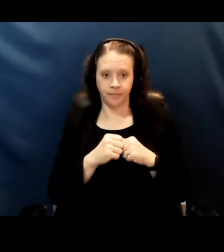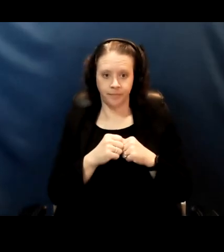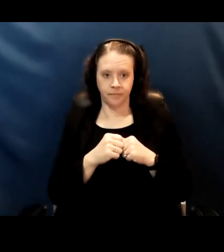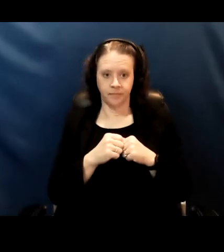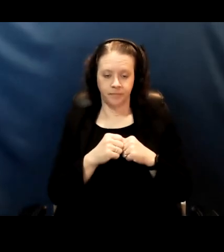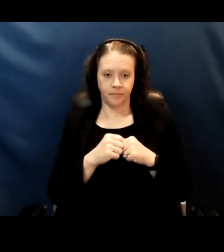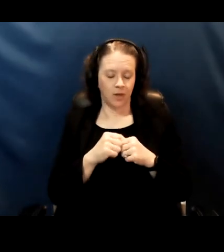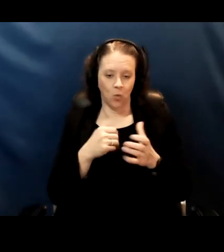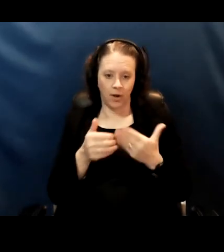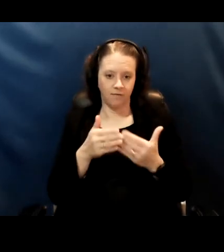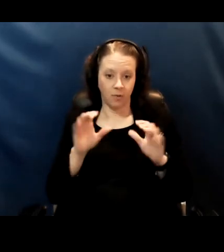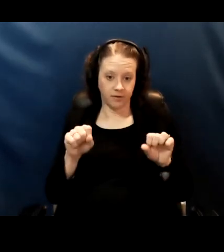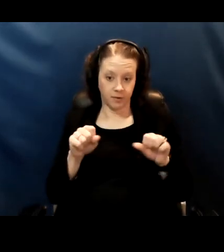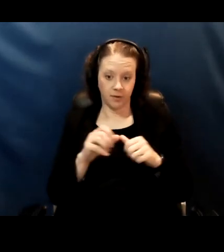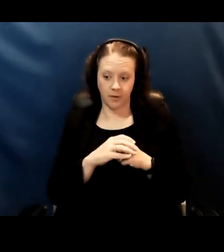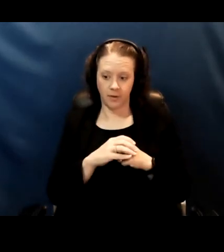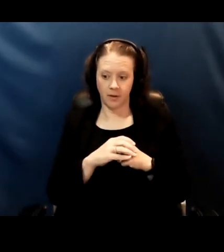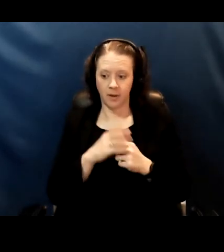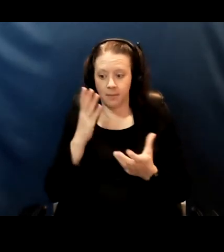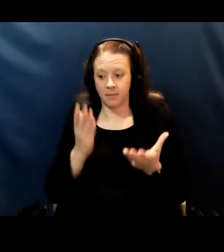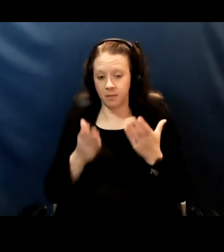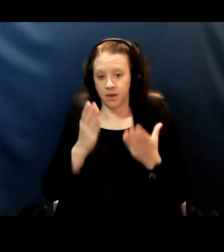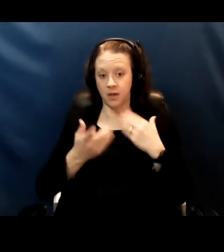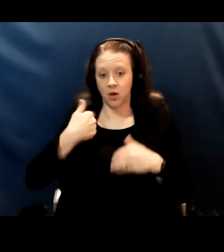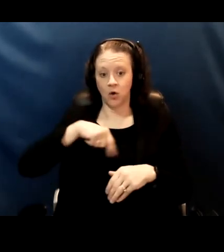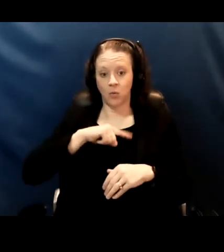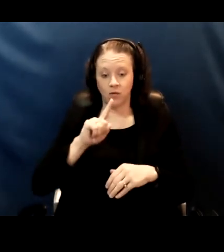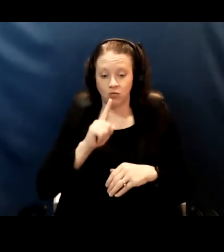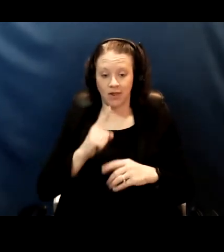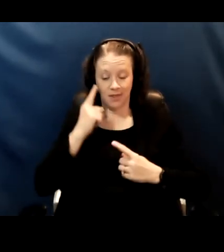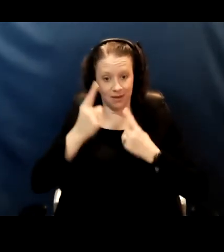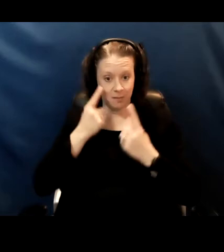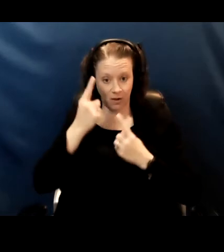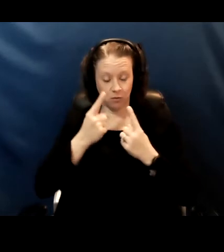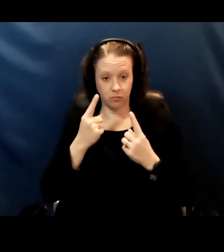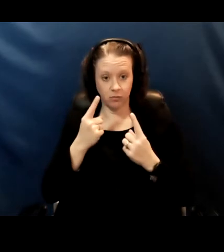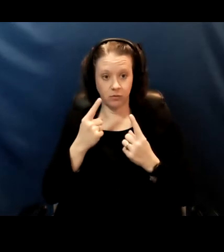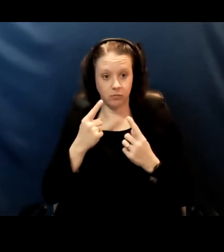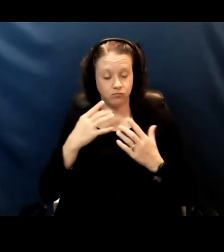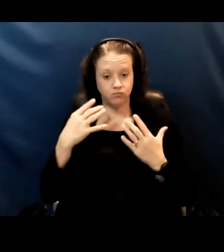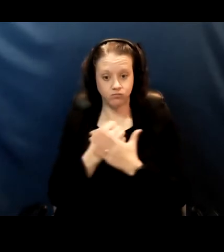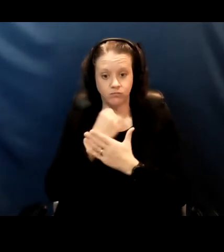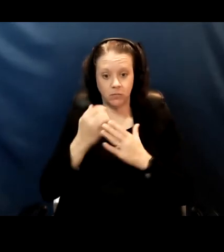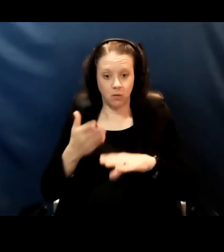whenever possible. It might be that we really think about maximizing ventilation and having the kids